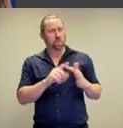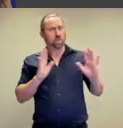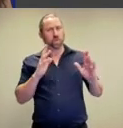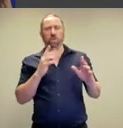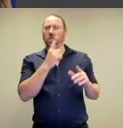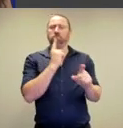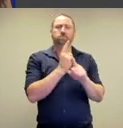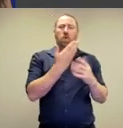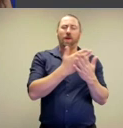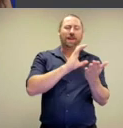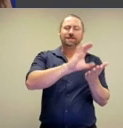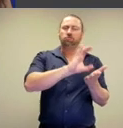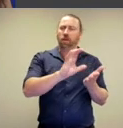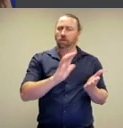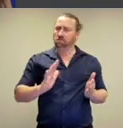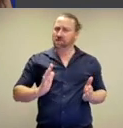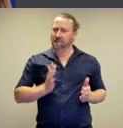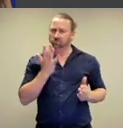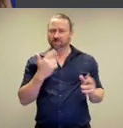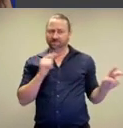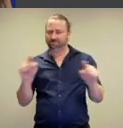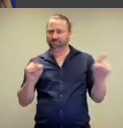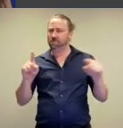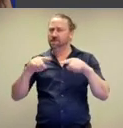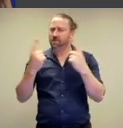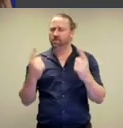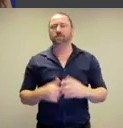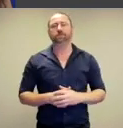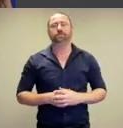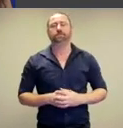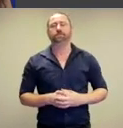nude on instagram,